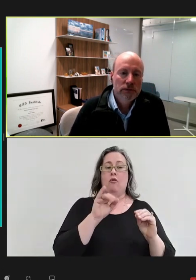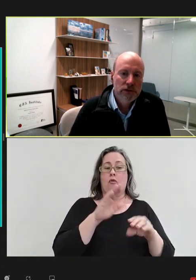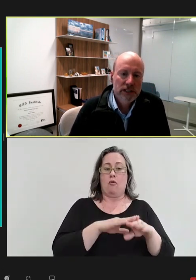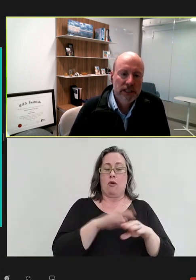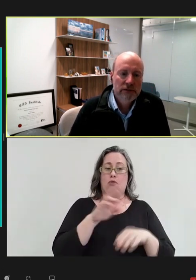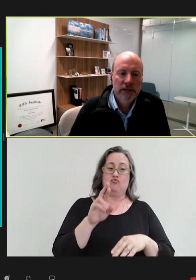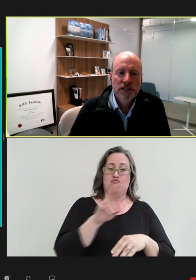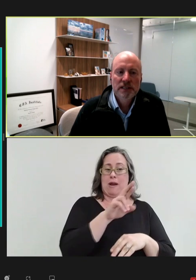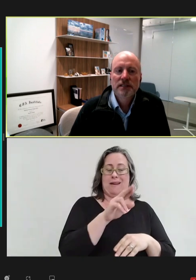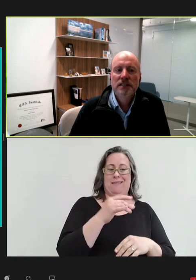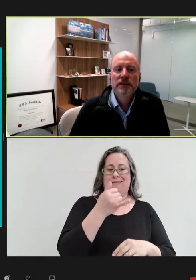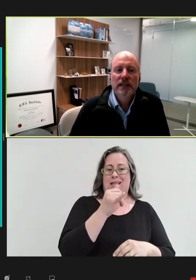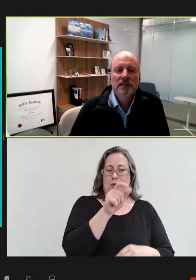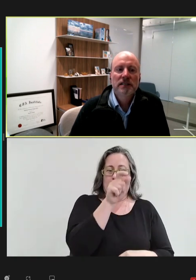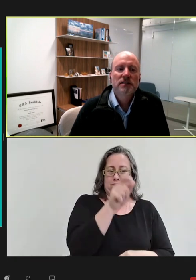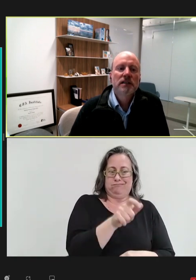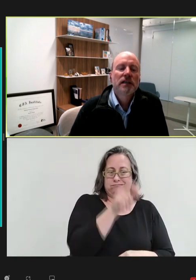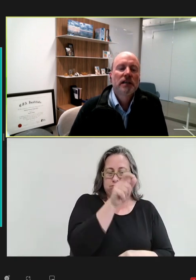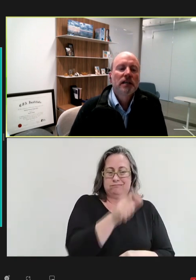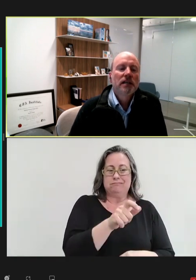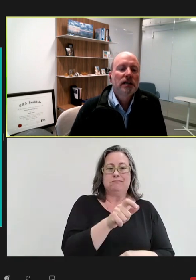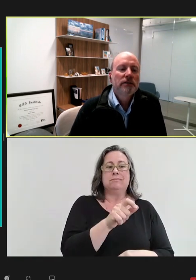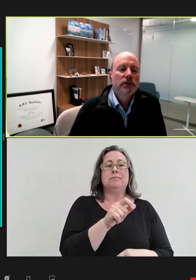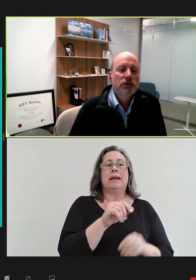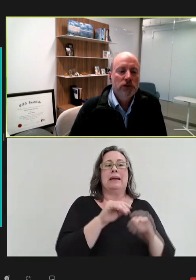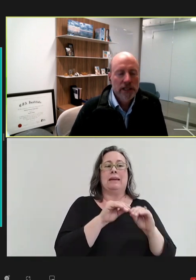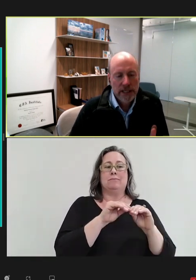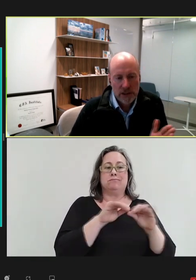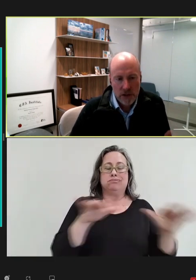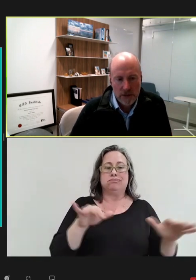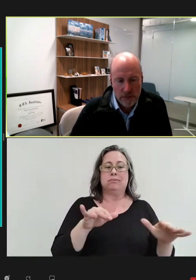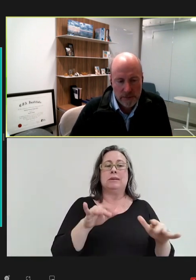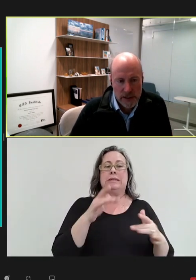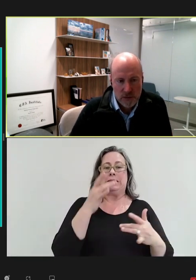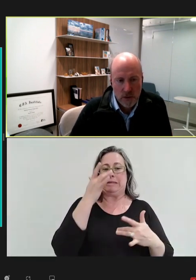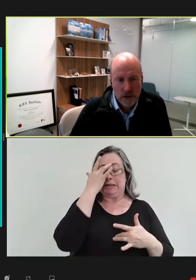you'll see the infectious disease vaccines. If you're trying to take a drug from phase one,